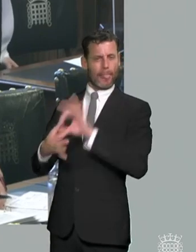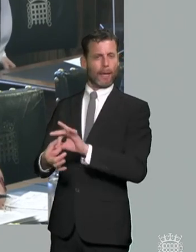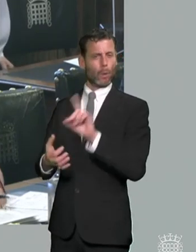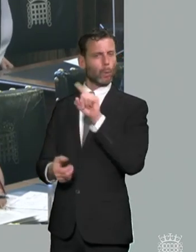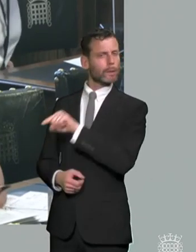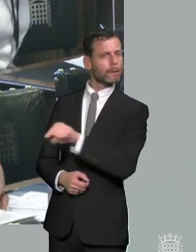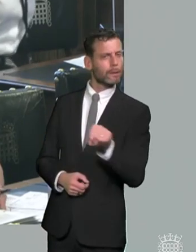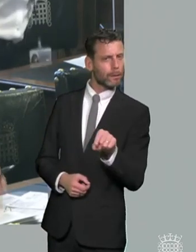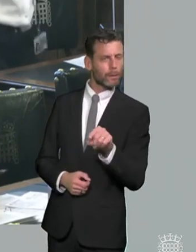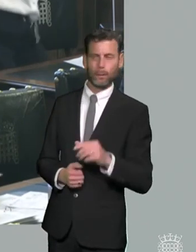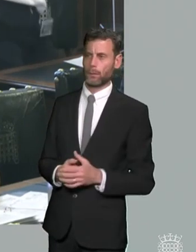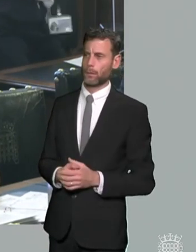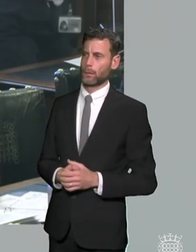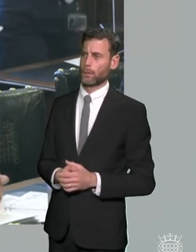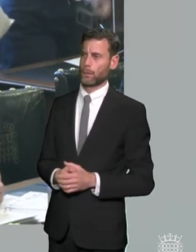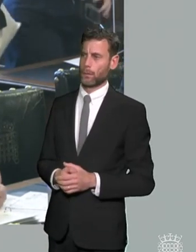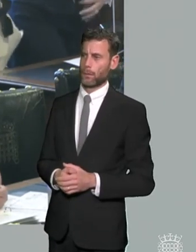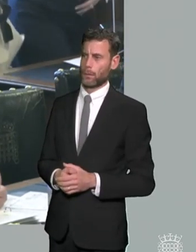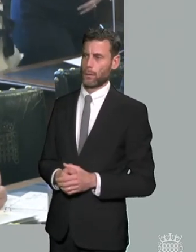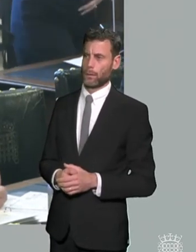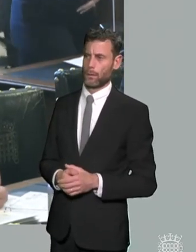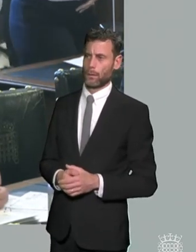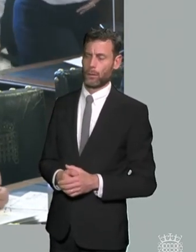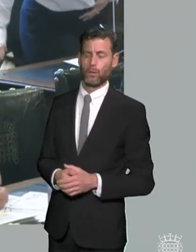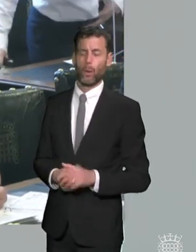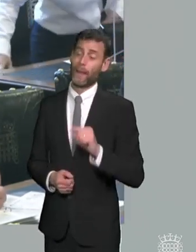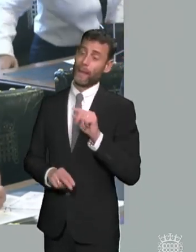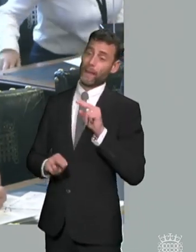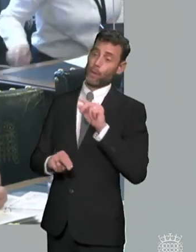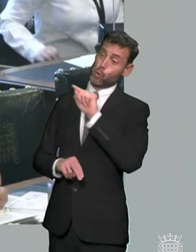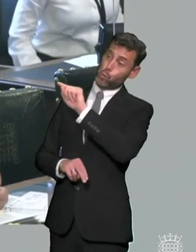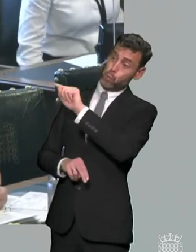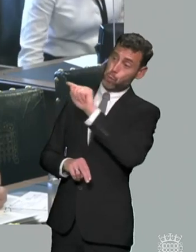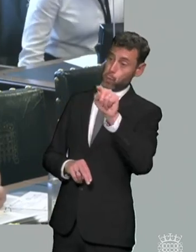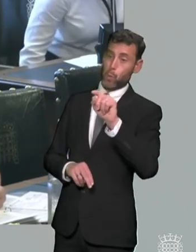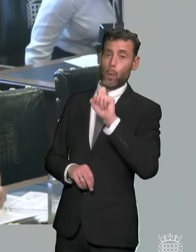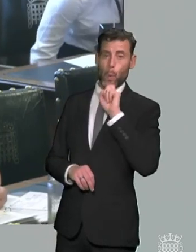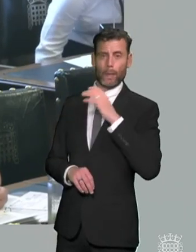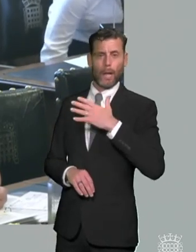what would be the one thing that each of you would like to see happen to increase sen